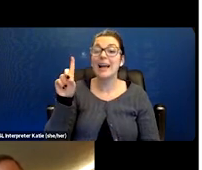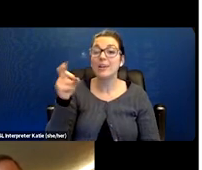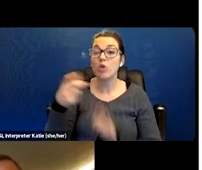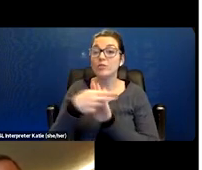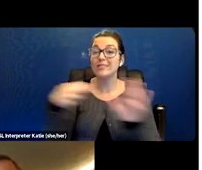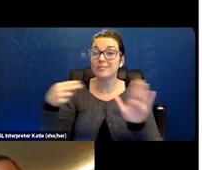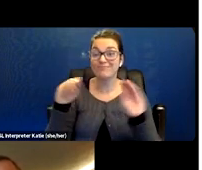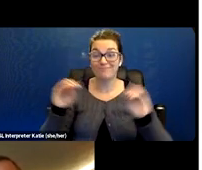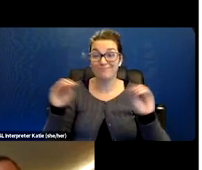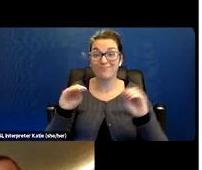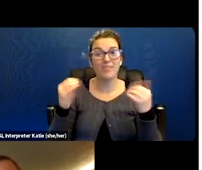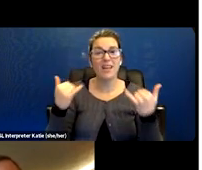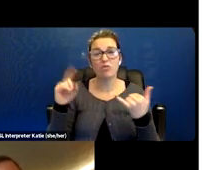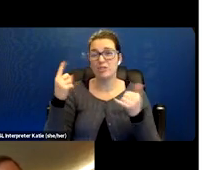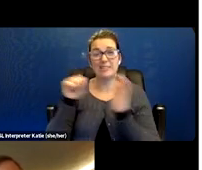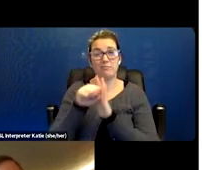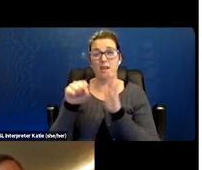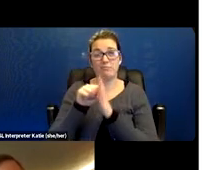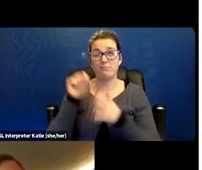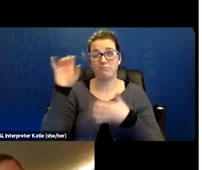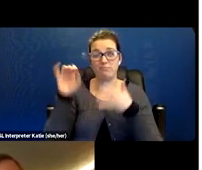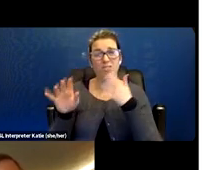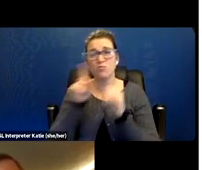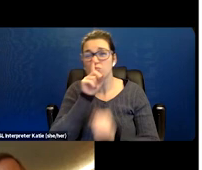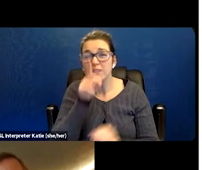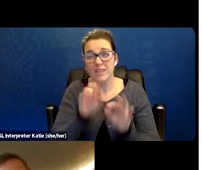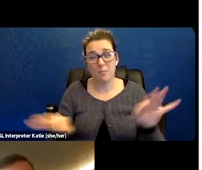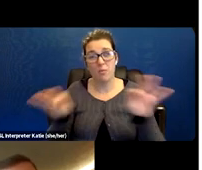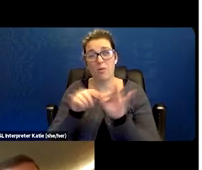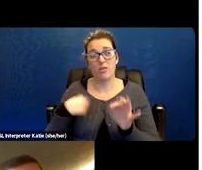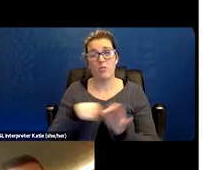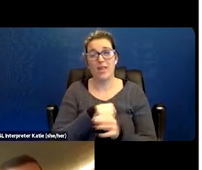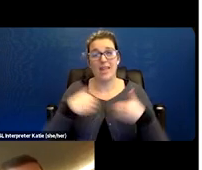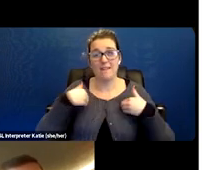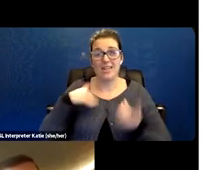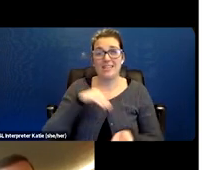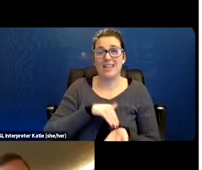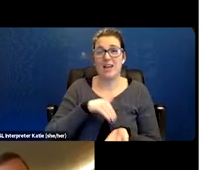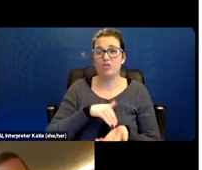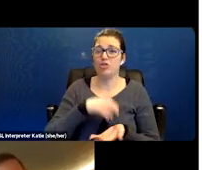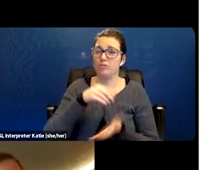So it's very important that we have that diagnosis and it's also not uncommon when you look at